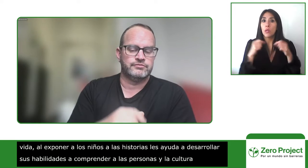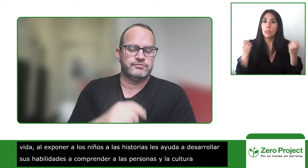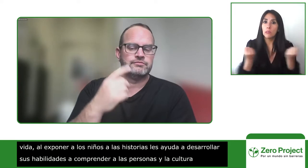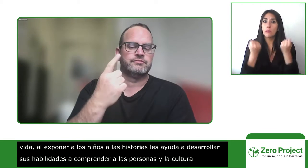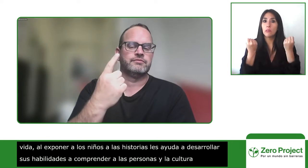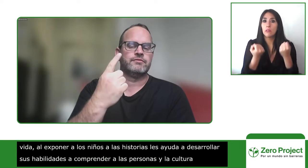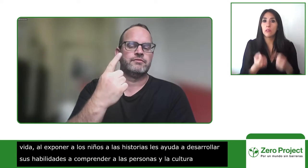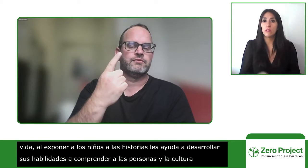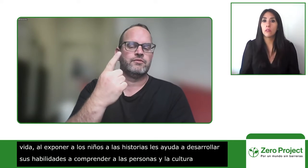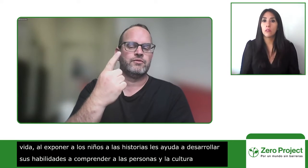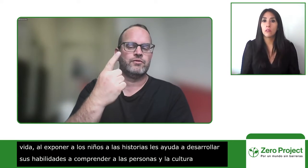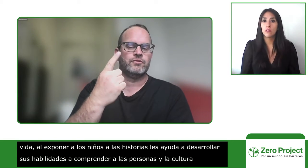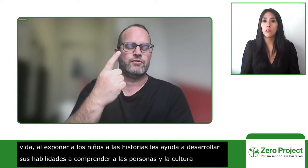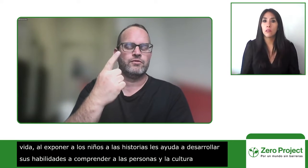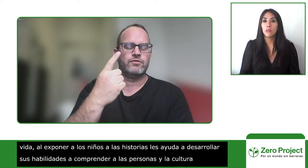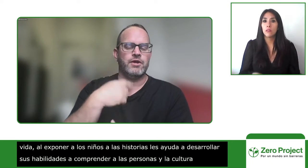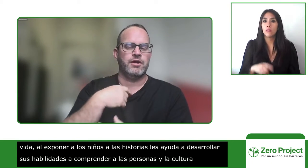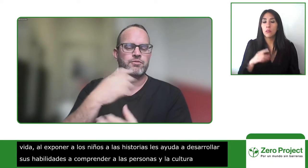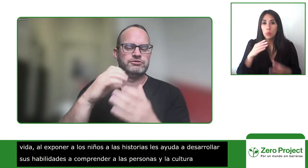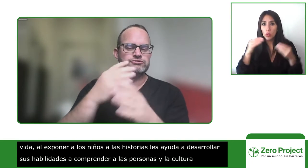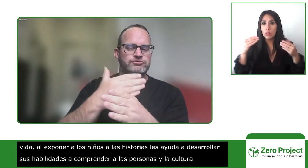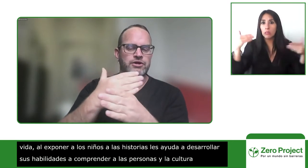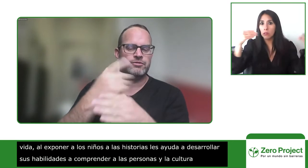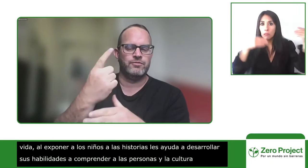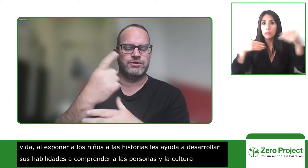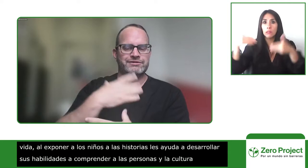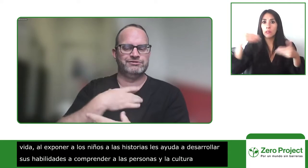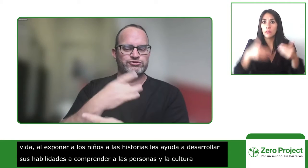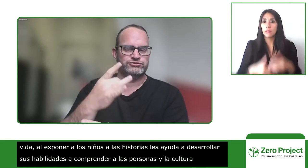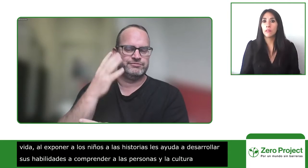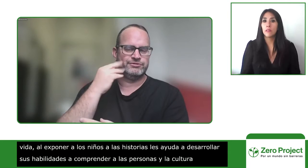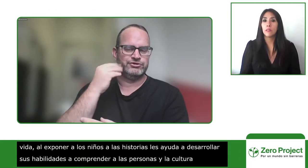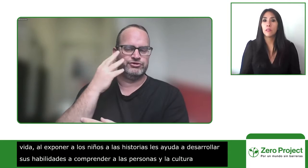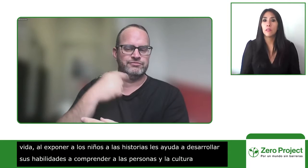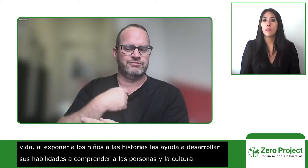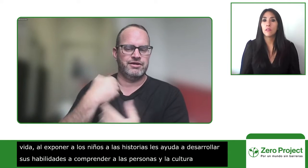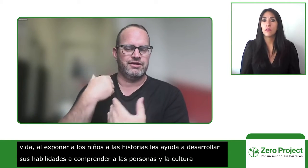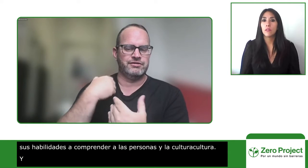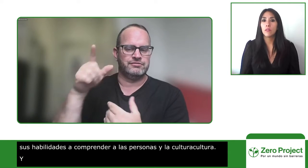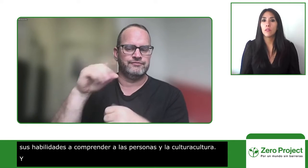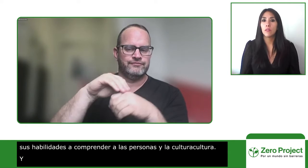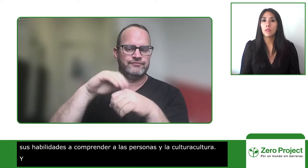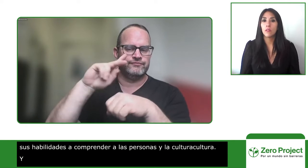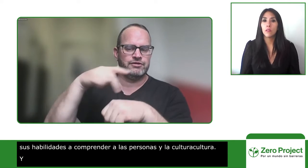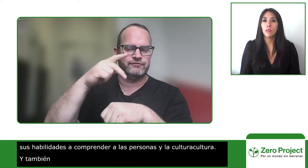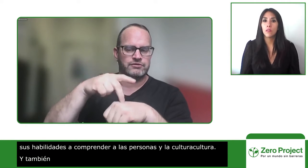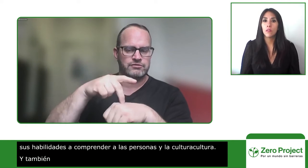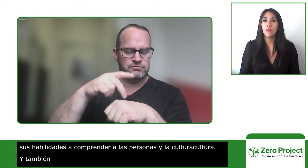authors as well i just want to share one interesting experience